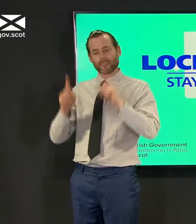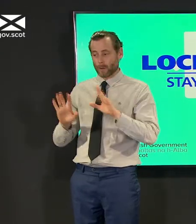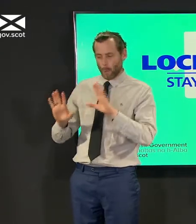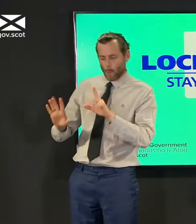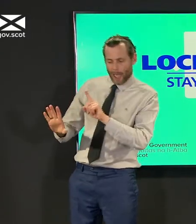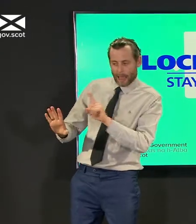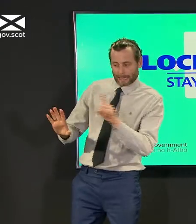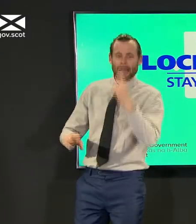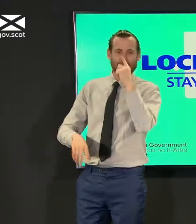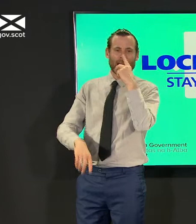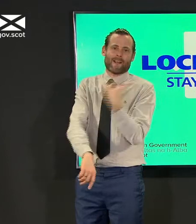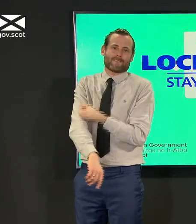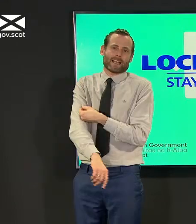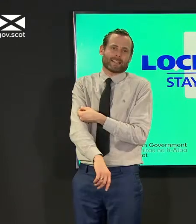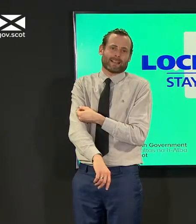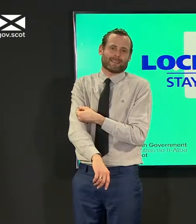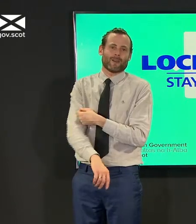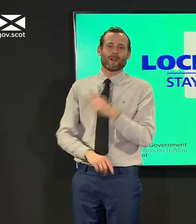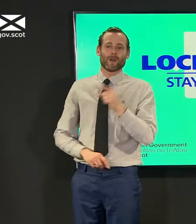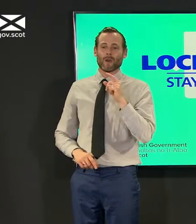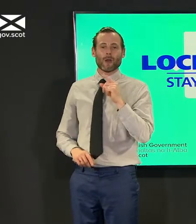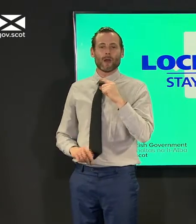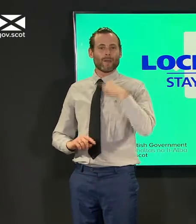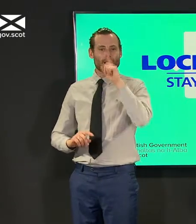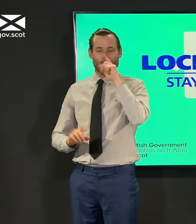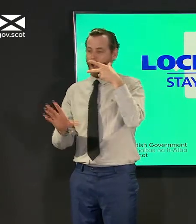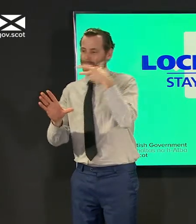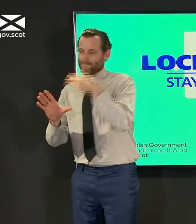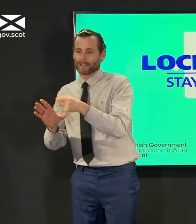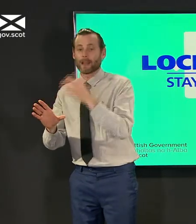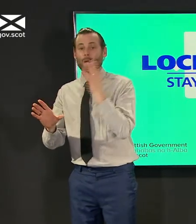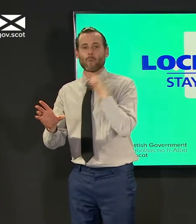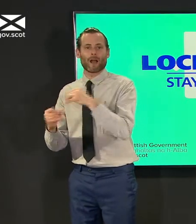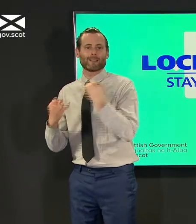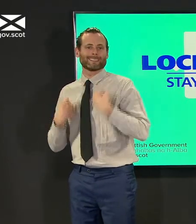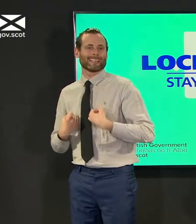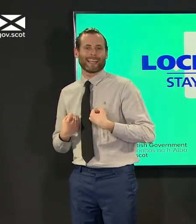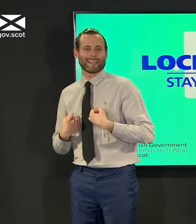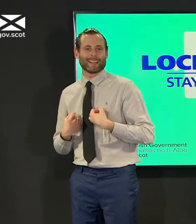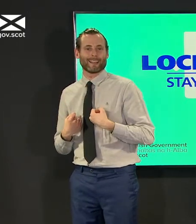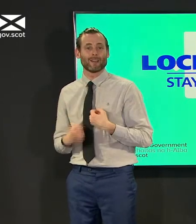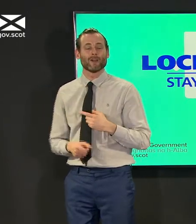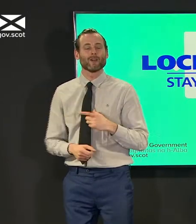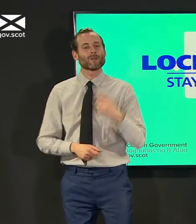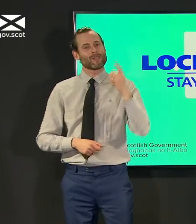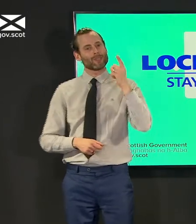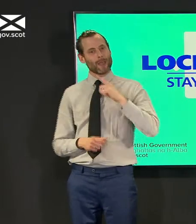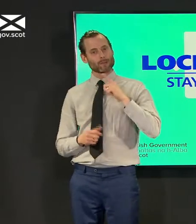when they are unwell in that way um so that that held lothian back a bit compared to other